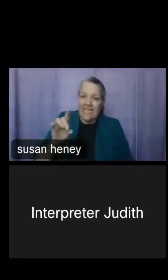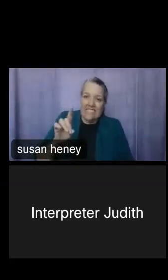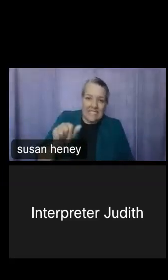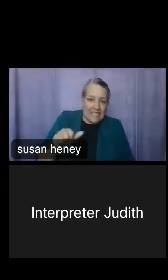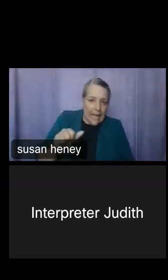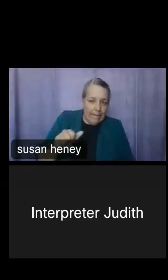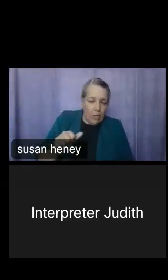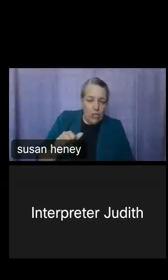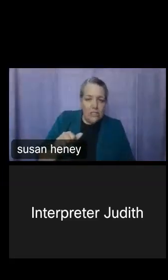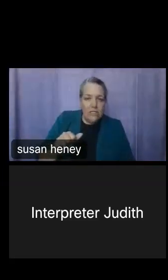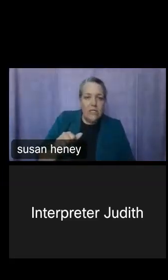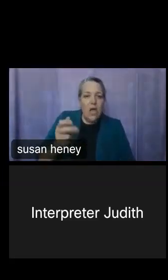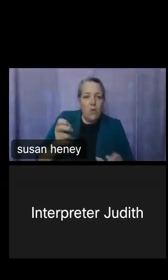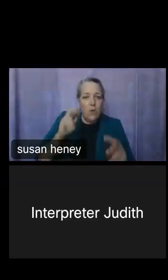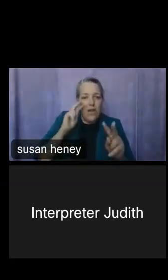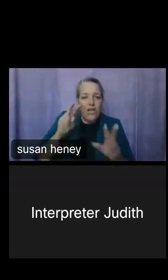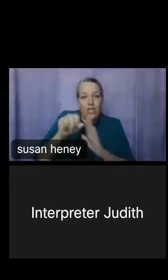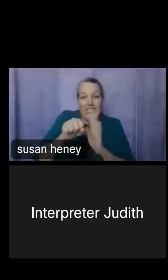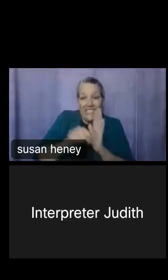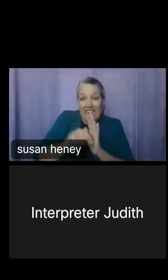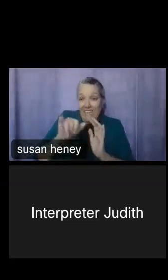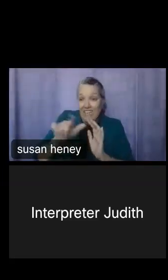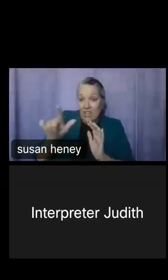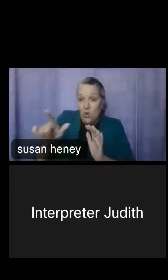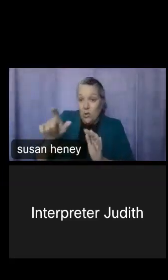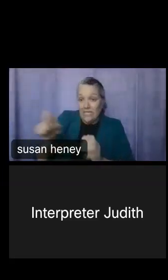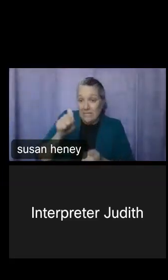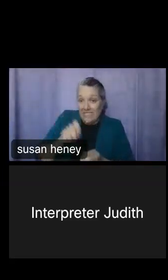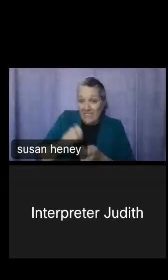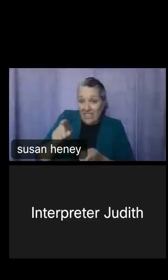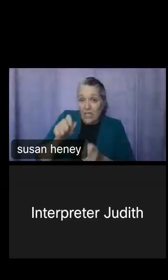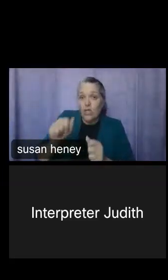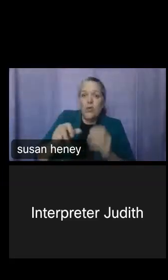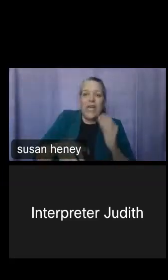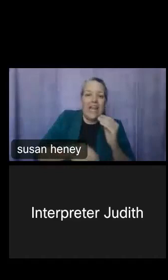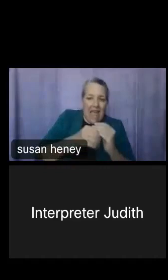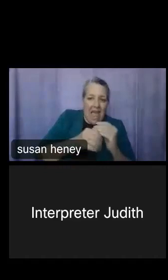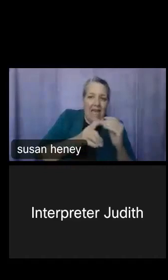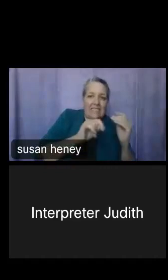want to look at Illinois specifically, you can always supplement this with data.census.gov.